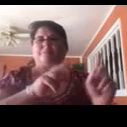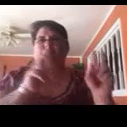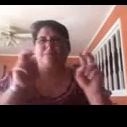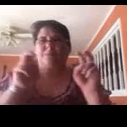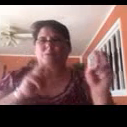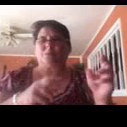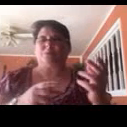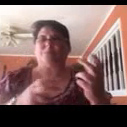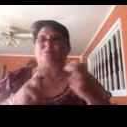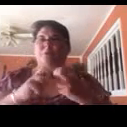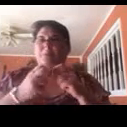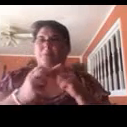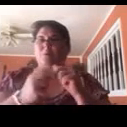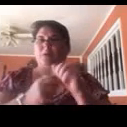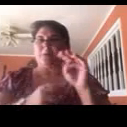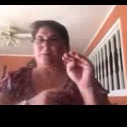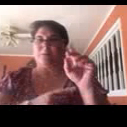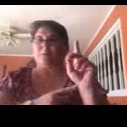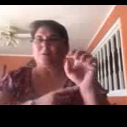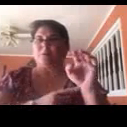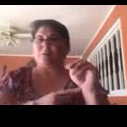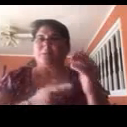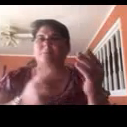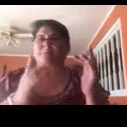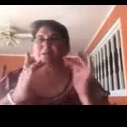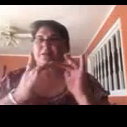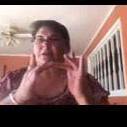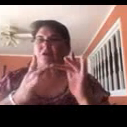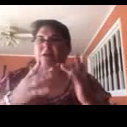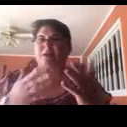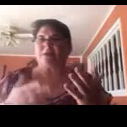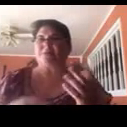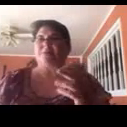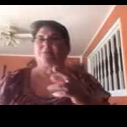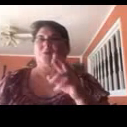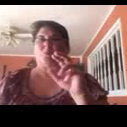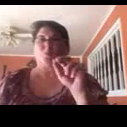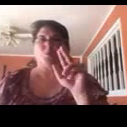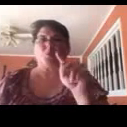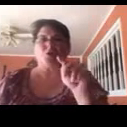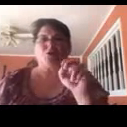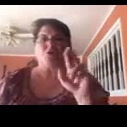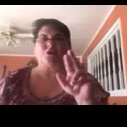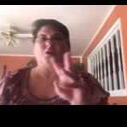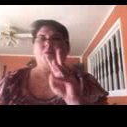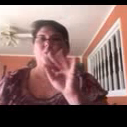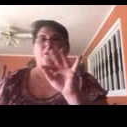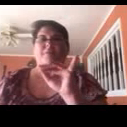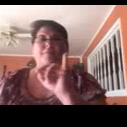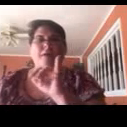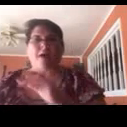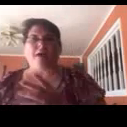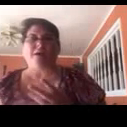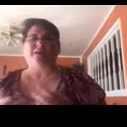issues such as issues with the modem, router, or WiFi.